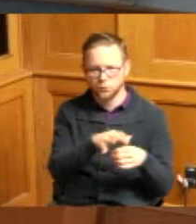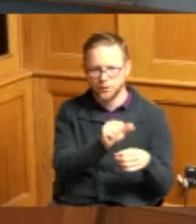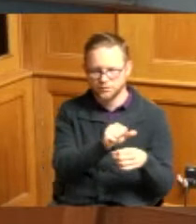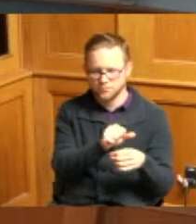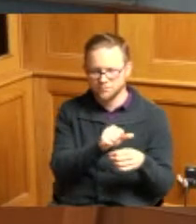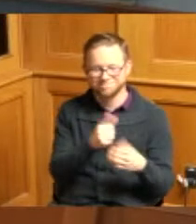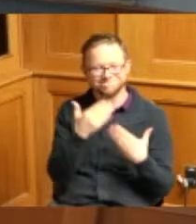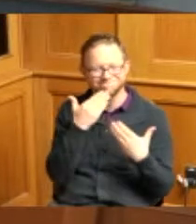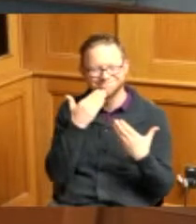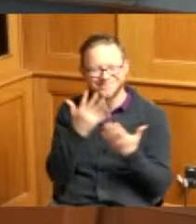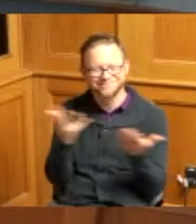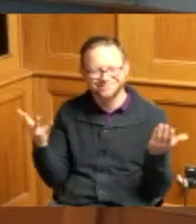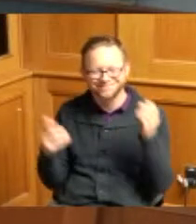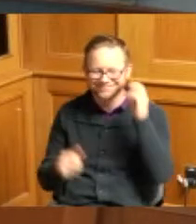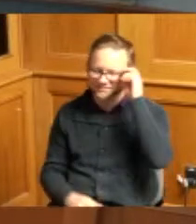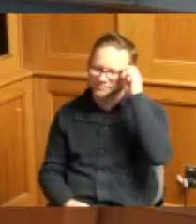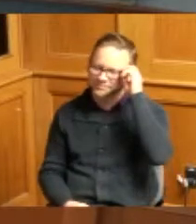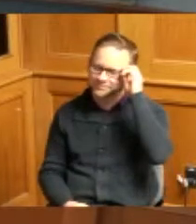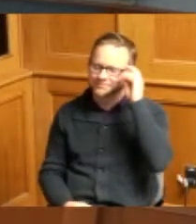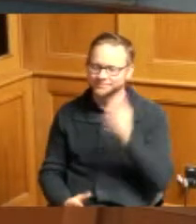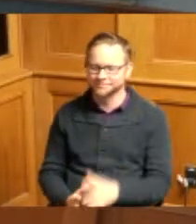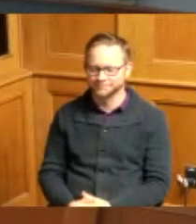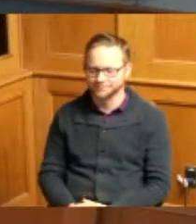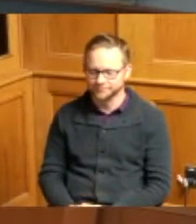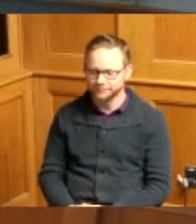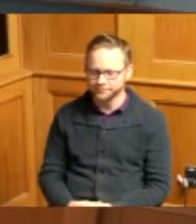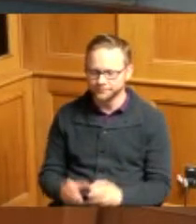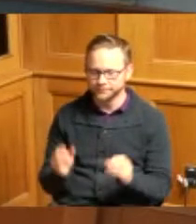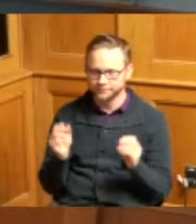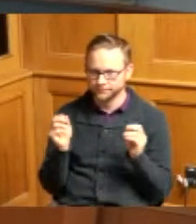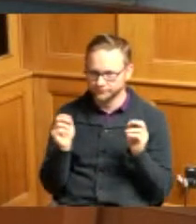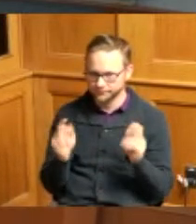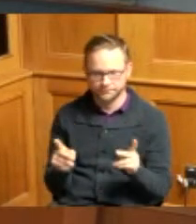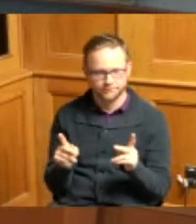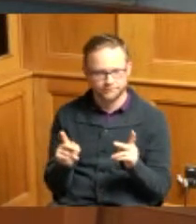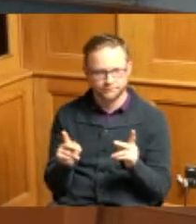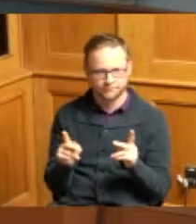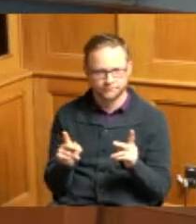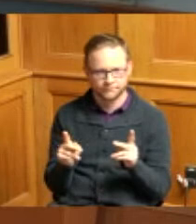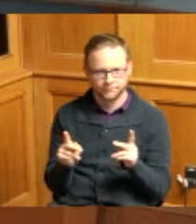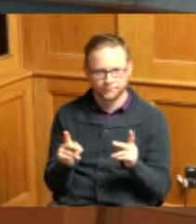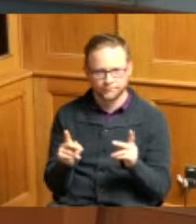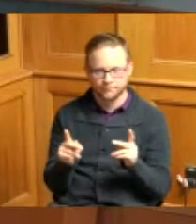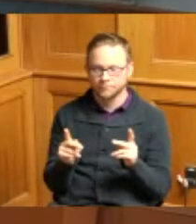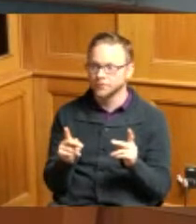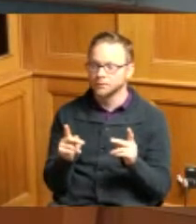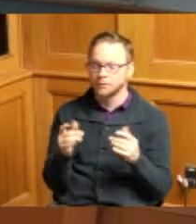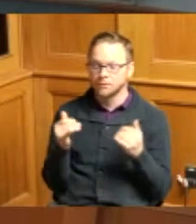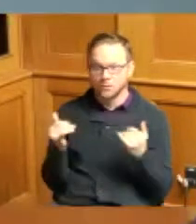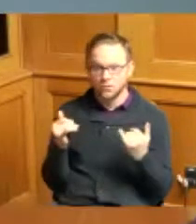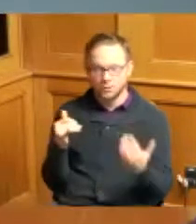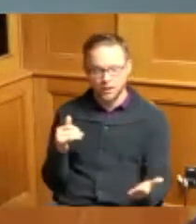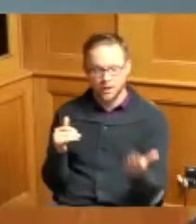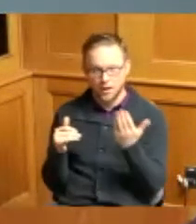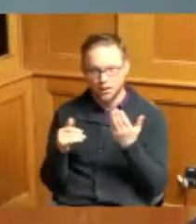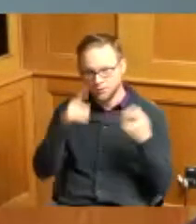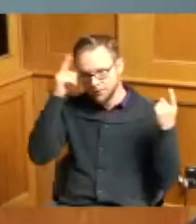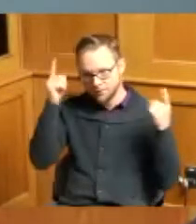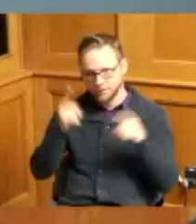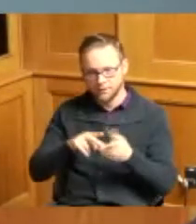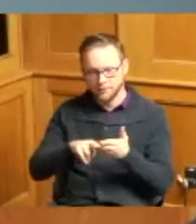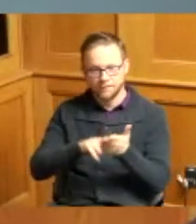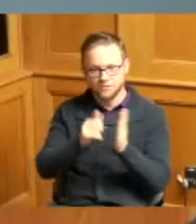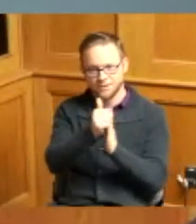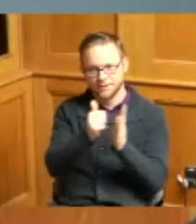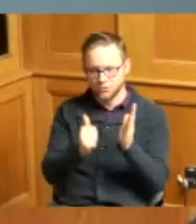thank you so much thank you okay Ryan thanks so you have before you consent agenda items items 4